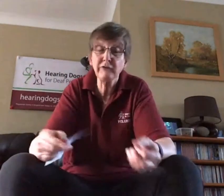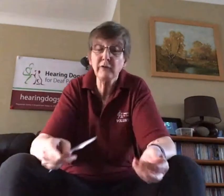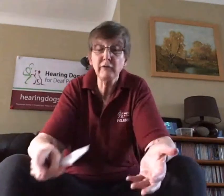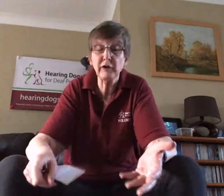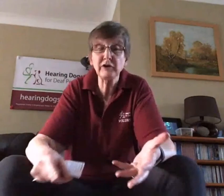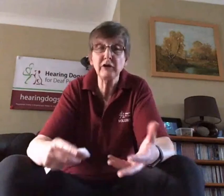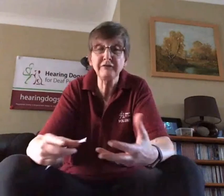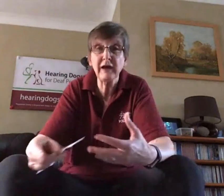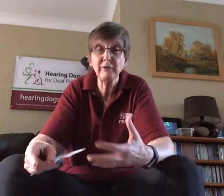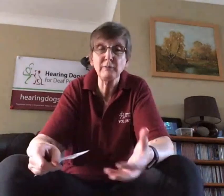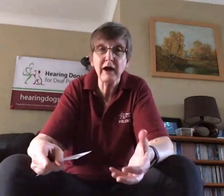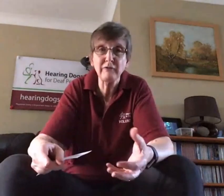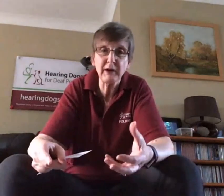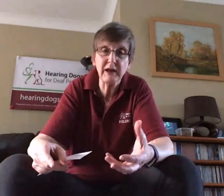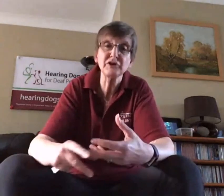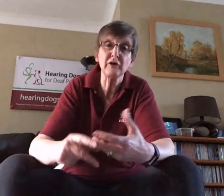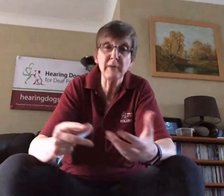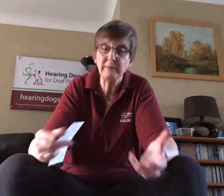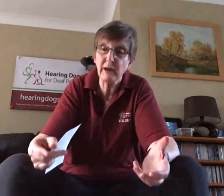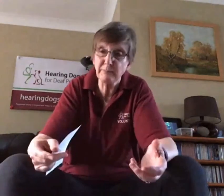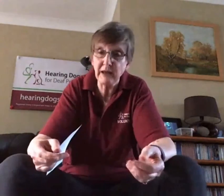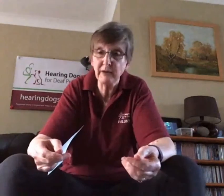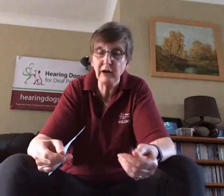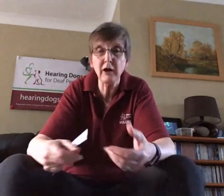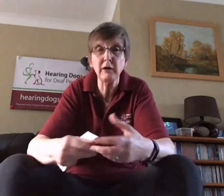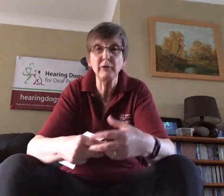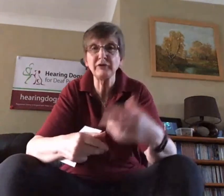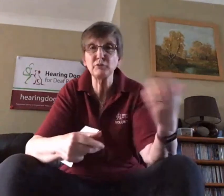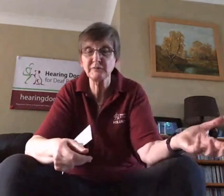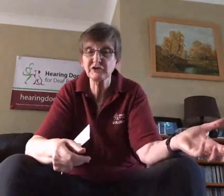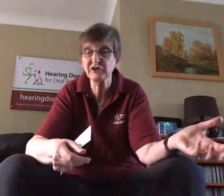if you're a young family you might have a baby, so maybe a baby alarm, when the washing